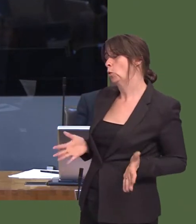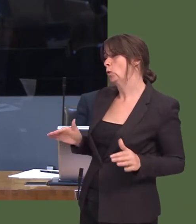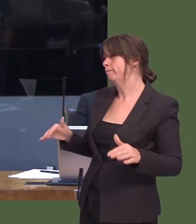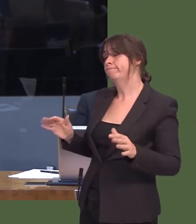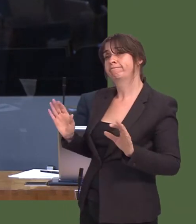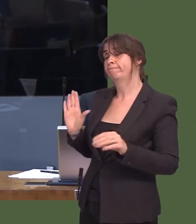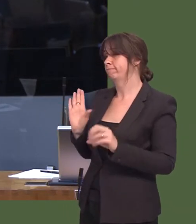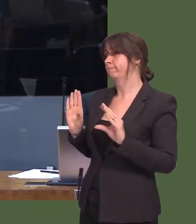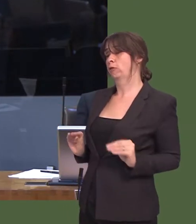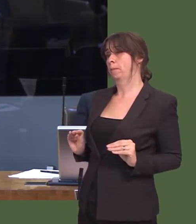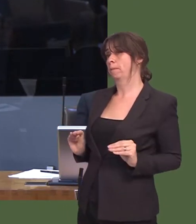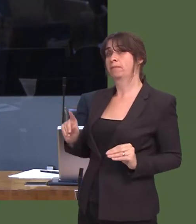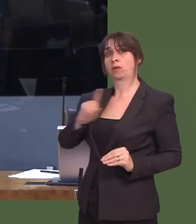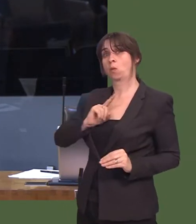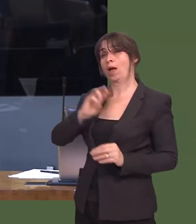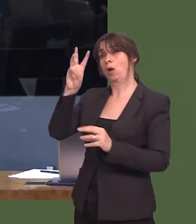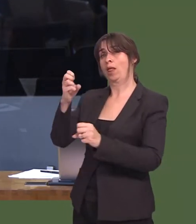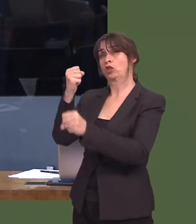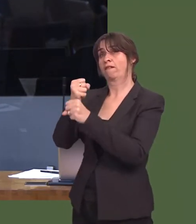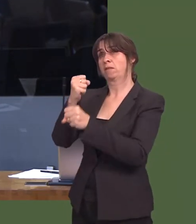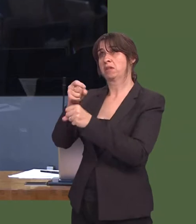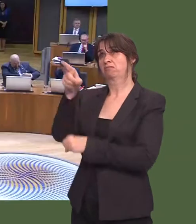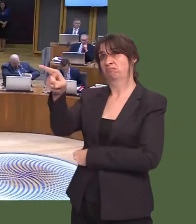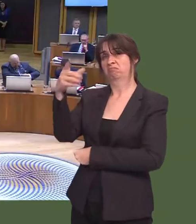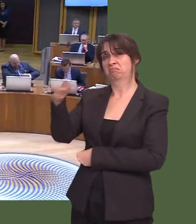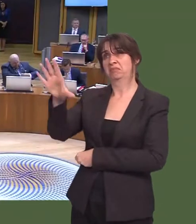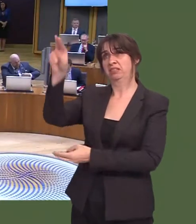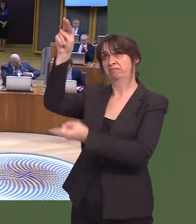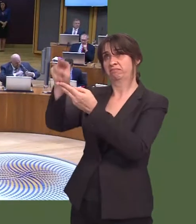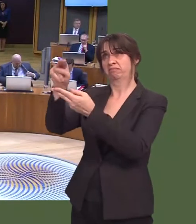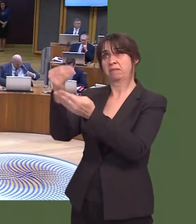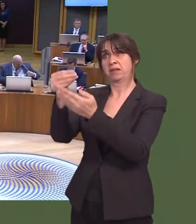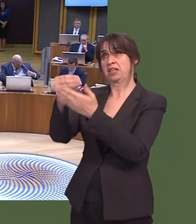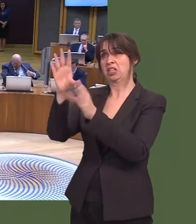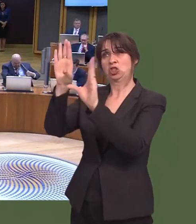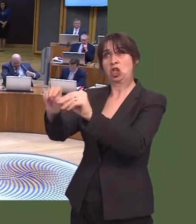capasiti oddi ar Gyrfa Cymru i wirio lleoliadau, fel maen nhw wediíi wneud yn y gorffennol? Carwyn Jones: Ddim o gwbl.